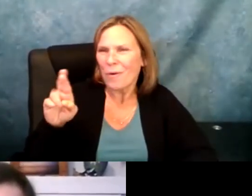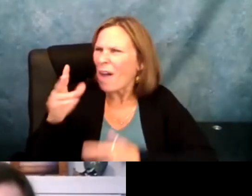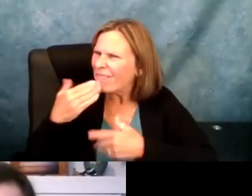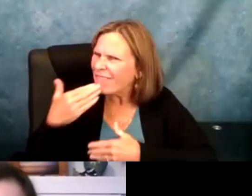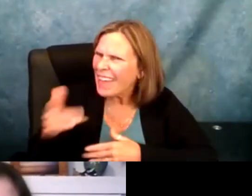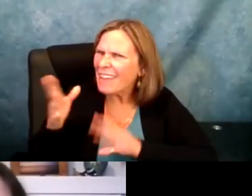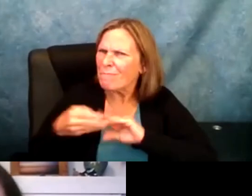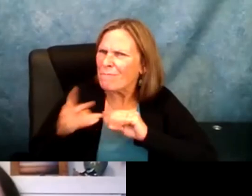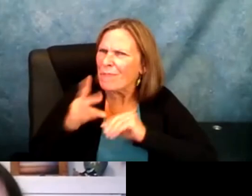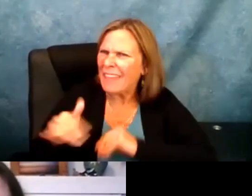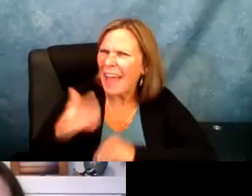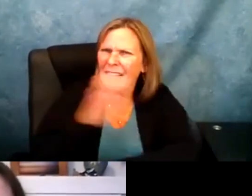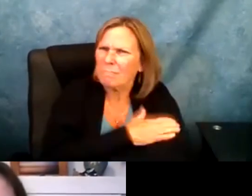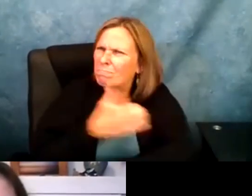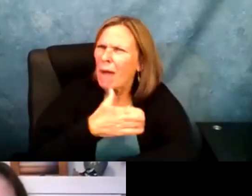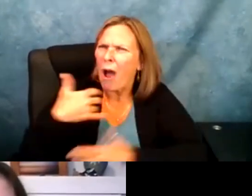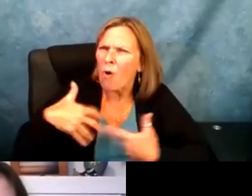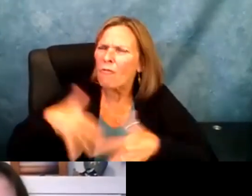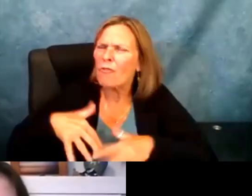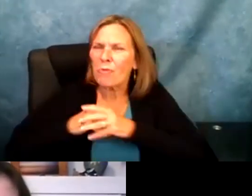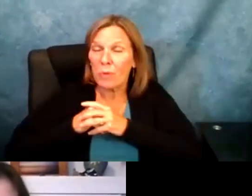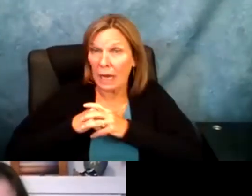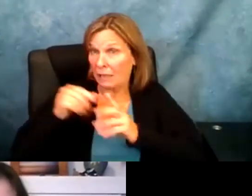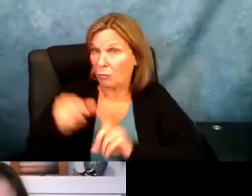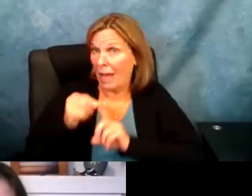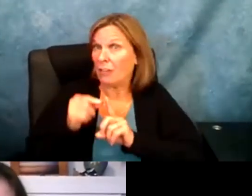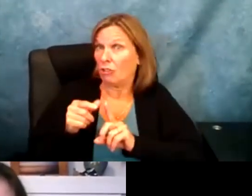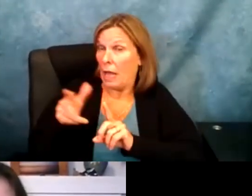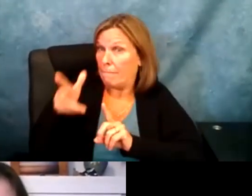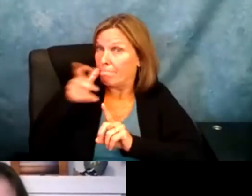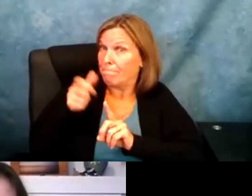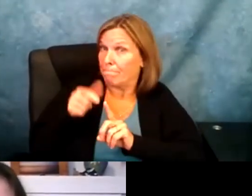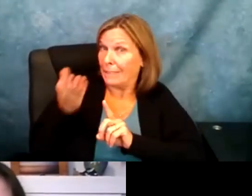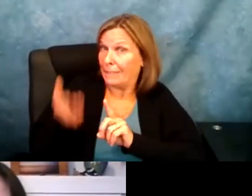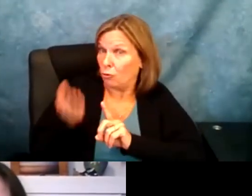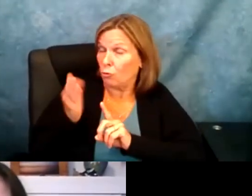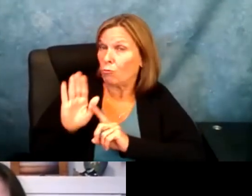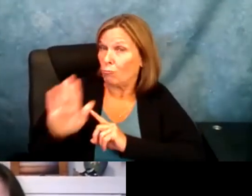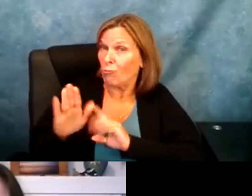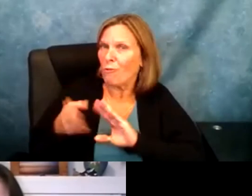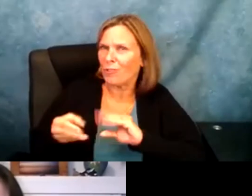days. No regrets. Sefakor: Thank you so much for sharing that. That is